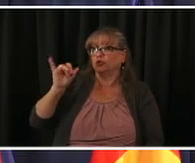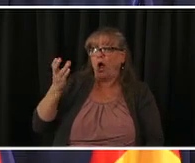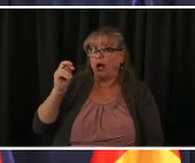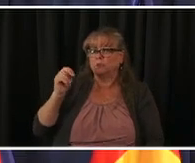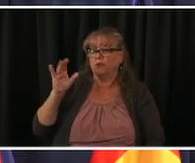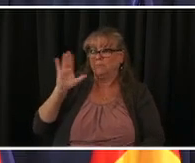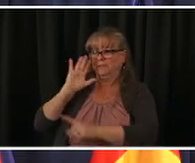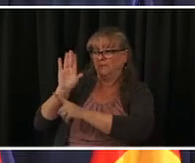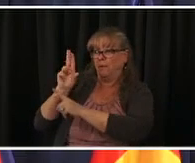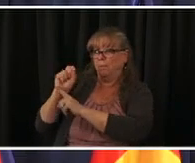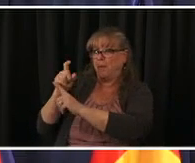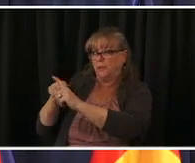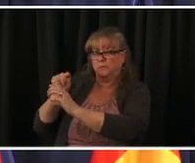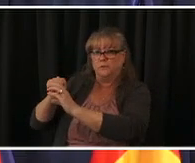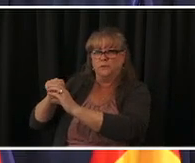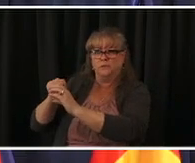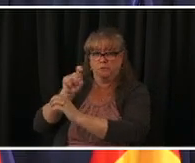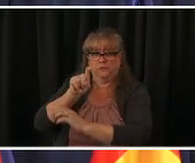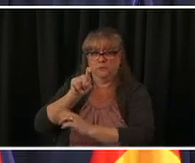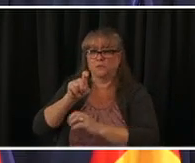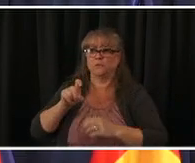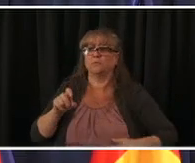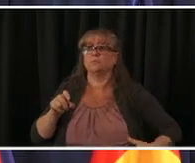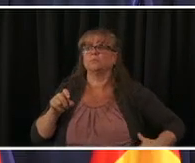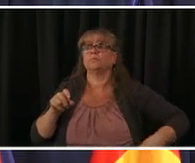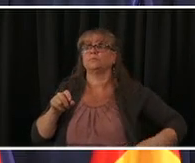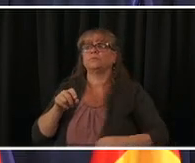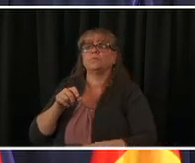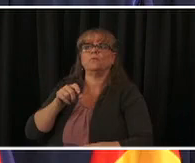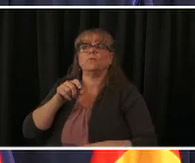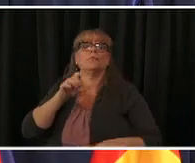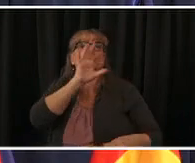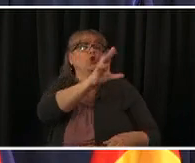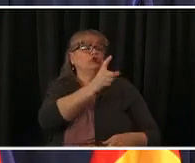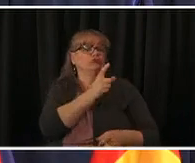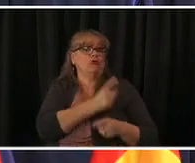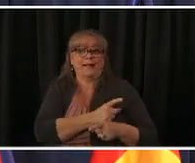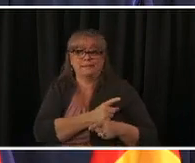right so yes it is they're just doing the johnson johnson vaccine there are only plans for four